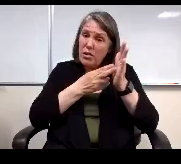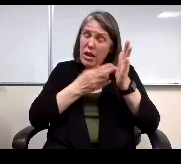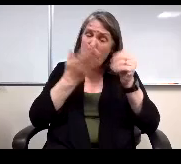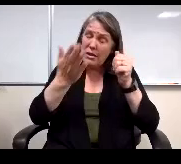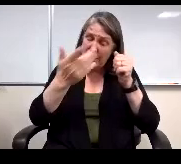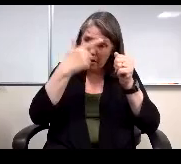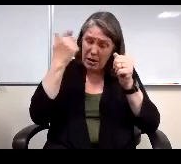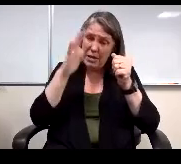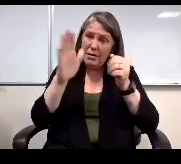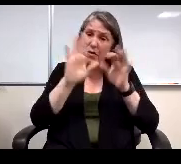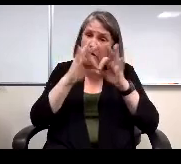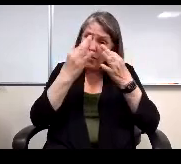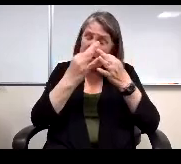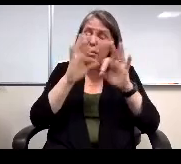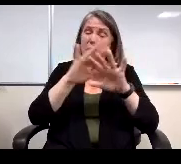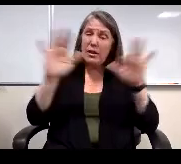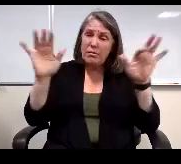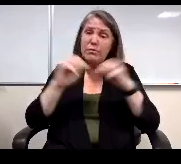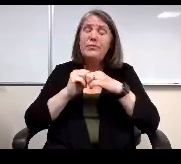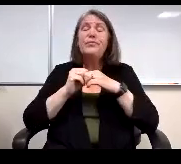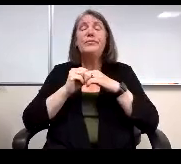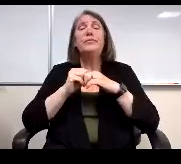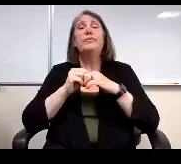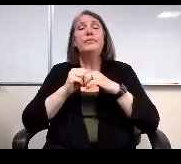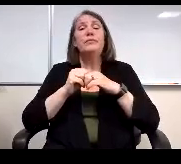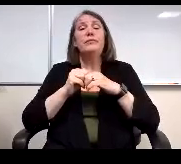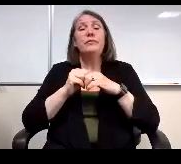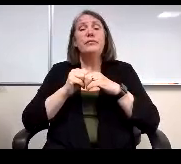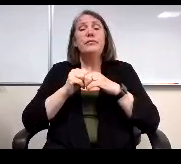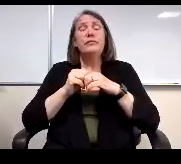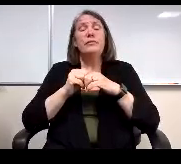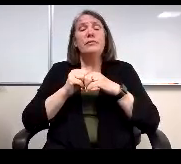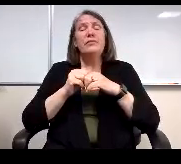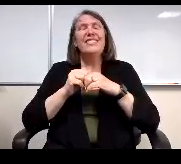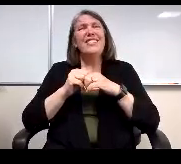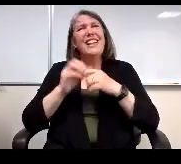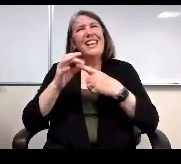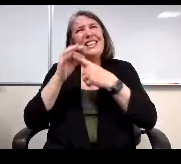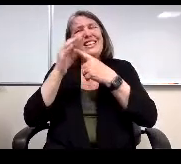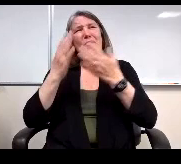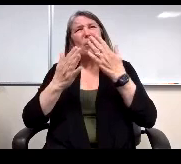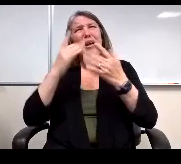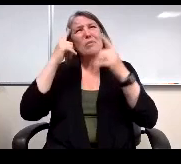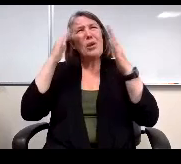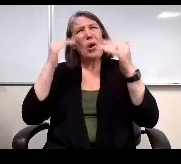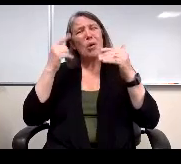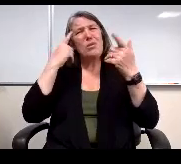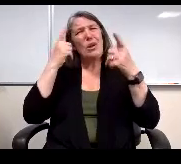families and things like that and. Except for perhaps the one about hope. So I agree with Mr. Attemping on that one too.